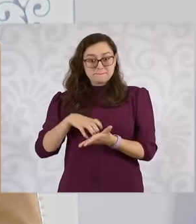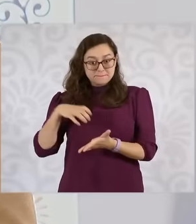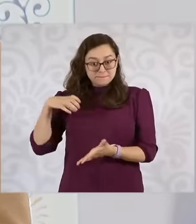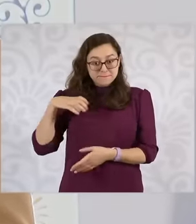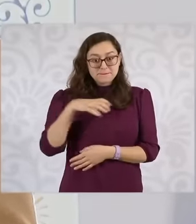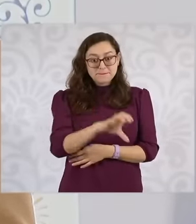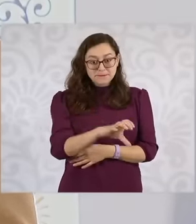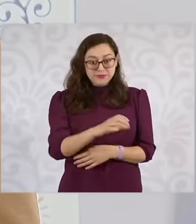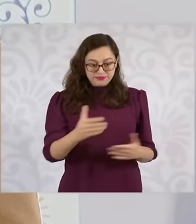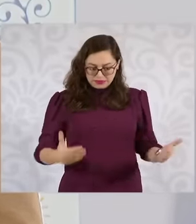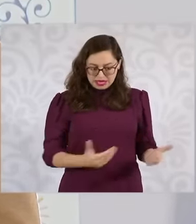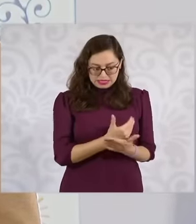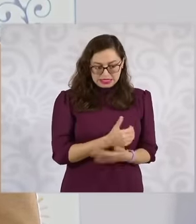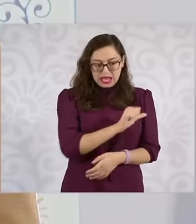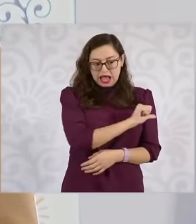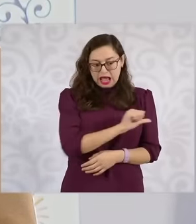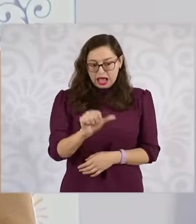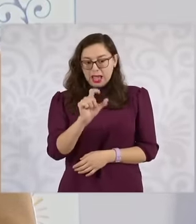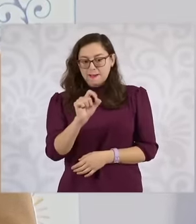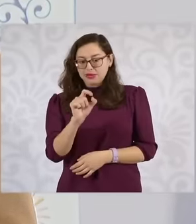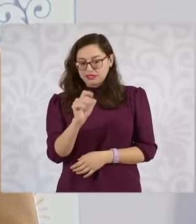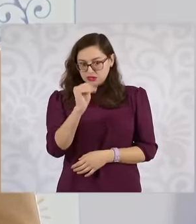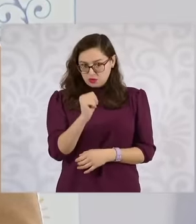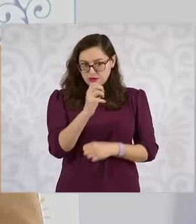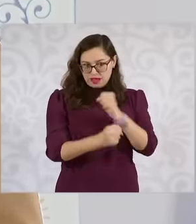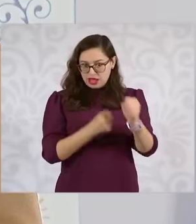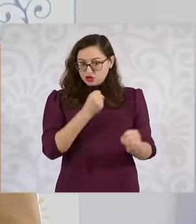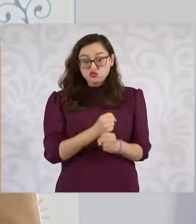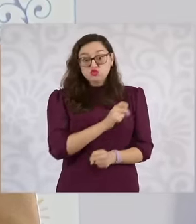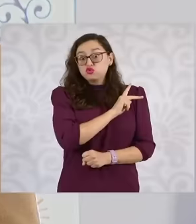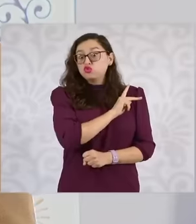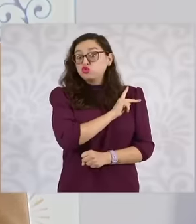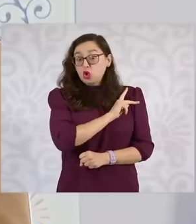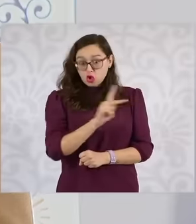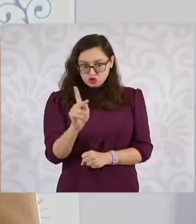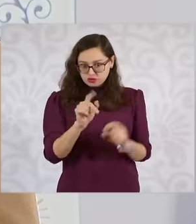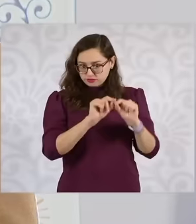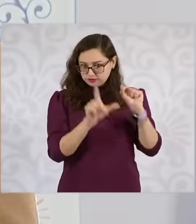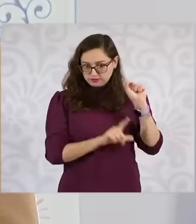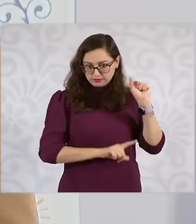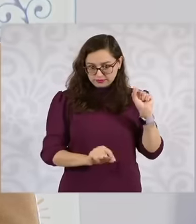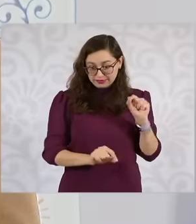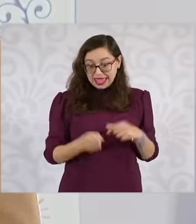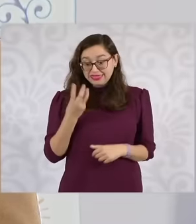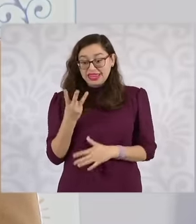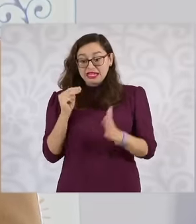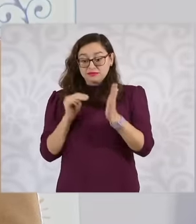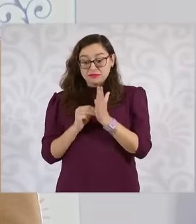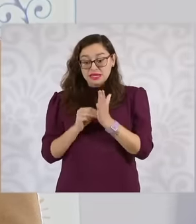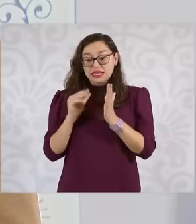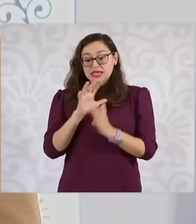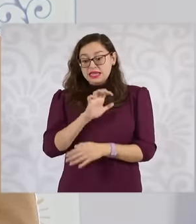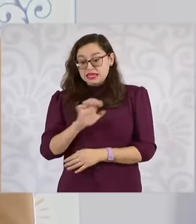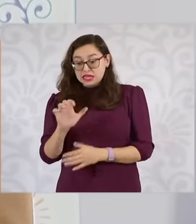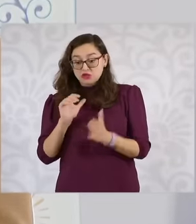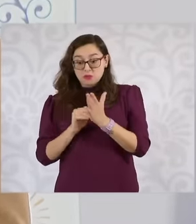universal pension for those under 30 years of age and 3,500 million is the Federal Government's contribution